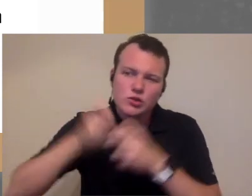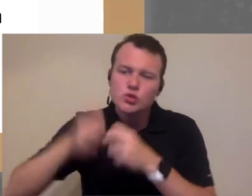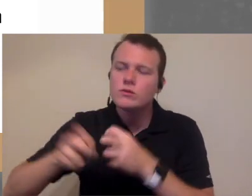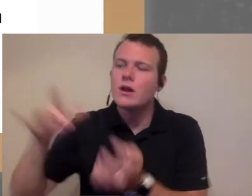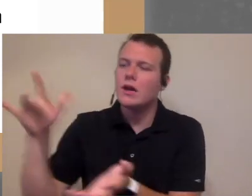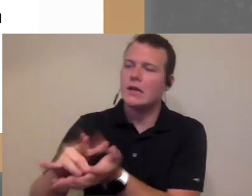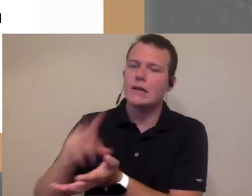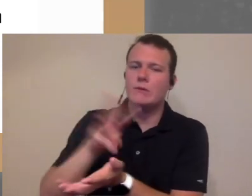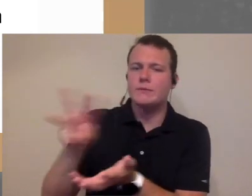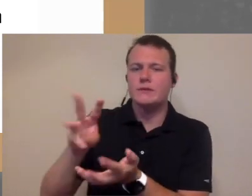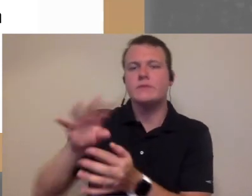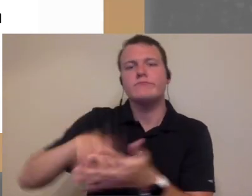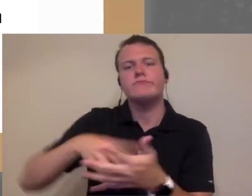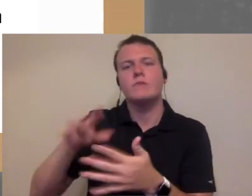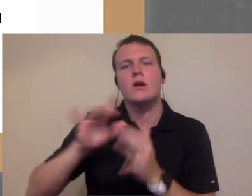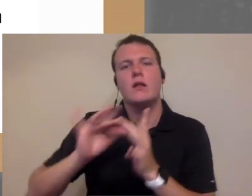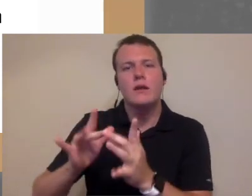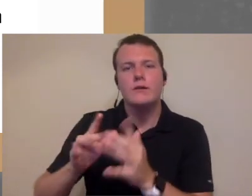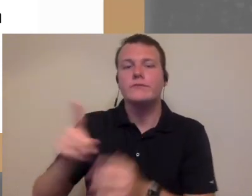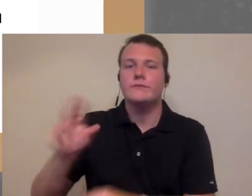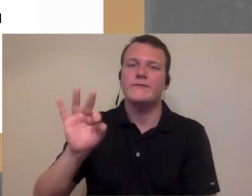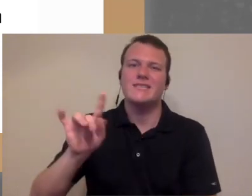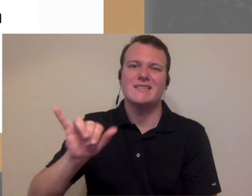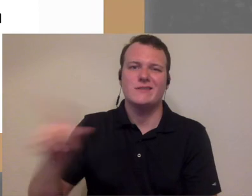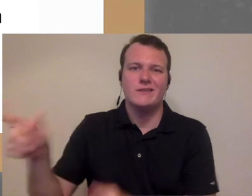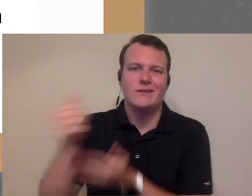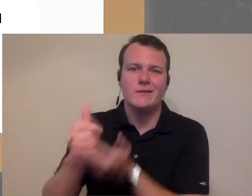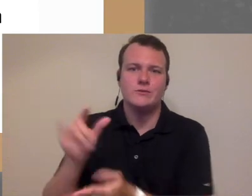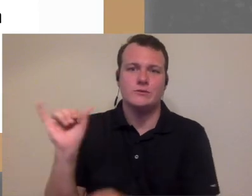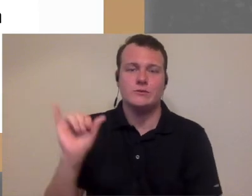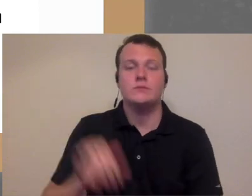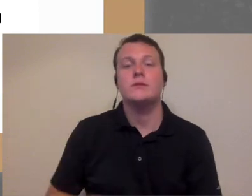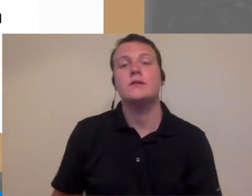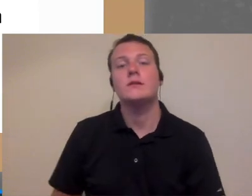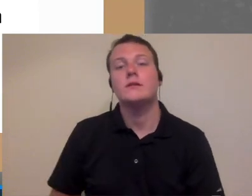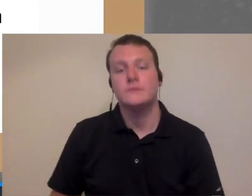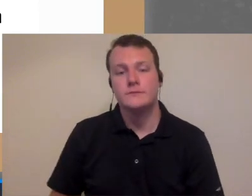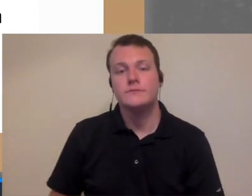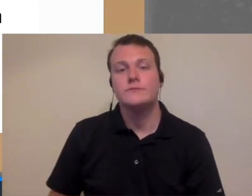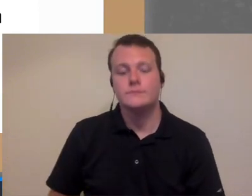and they can scheduled online right or the in this case the facility can help them as well same thing goes for the other